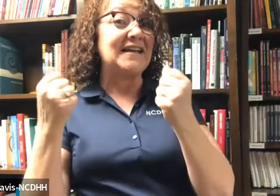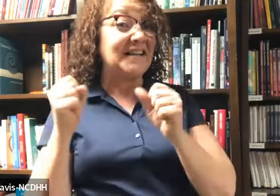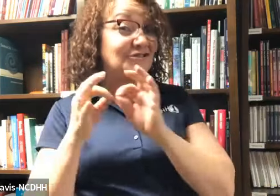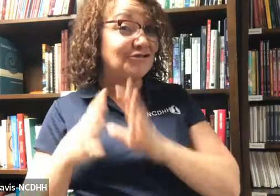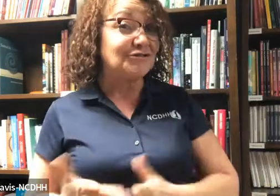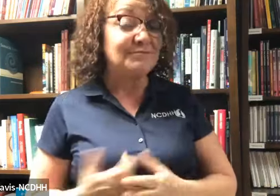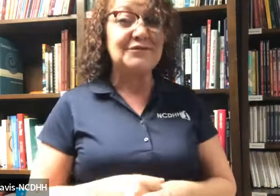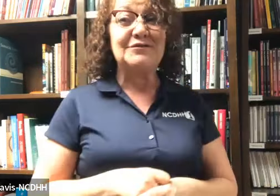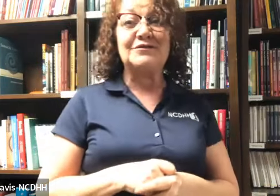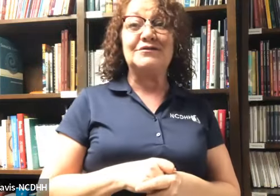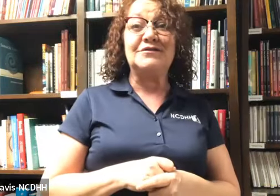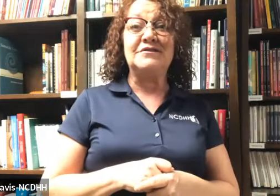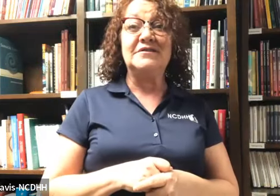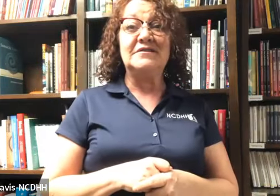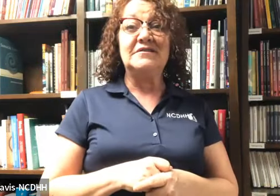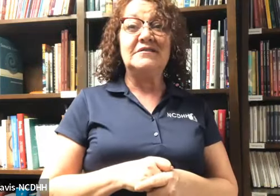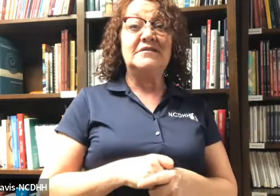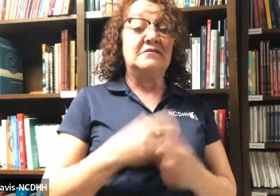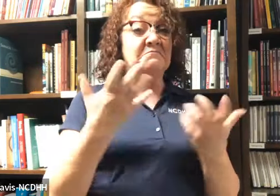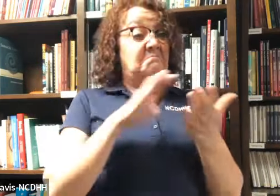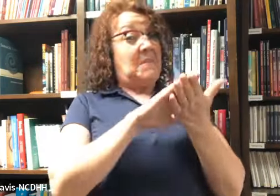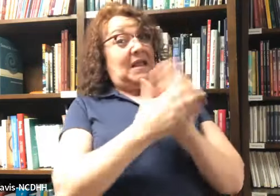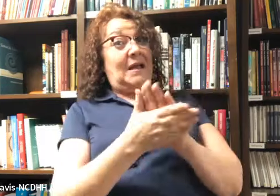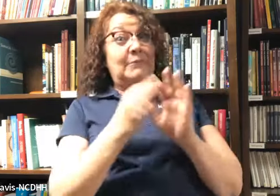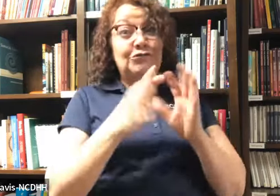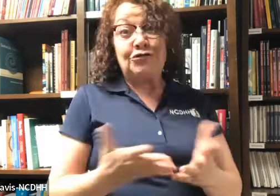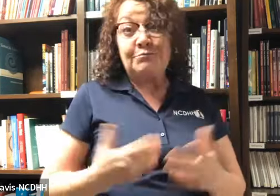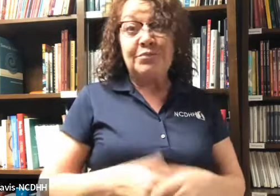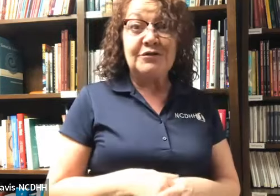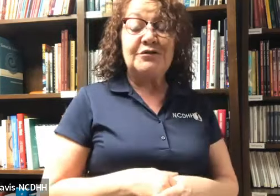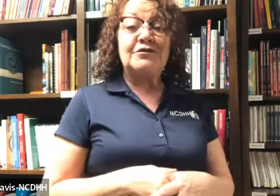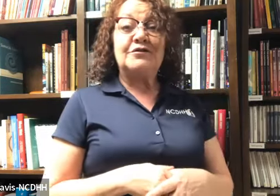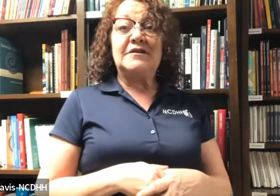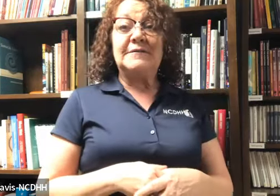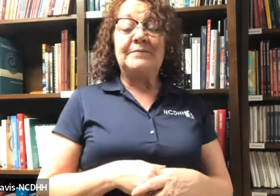or enhance their skills in sign language as an interpreter, becoming an interpreter,